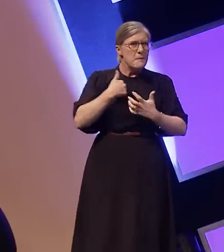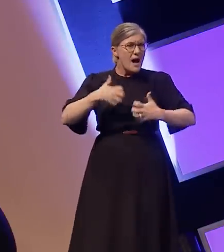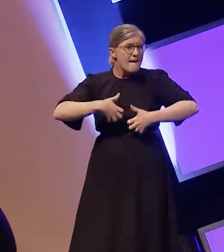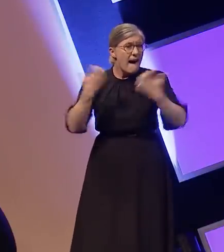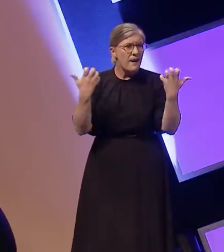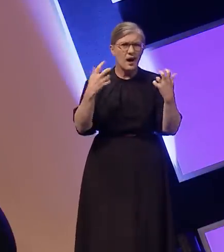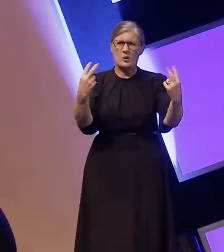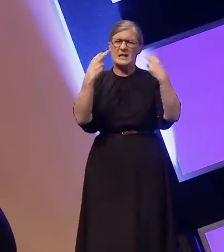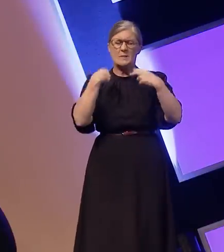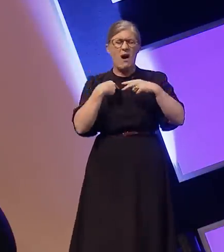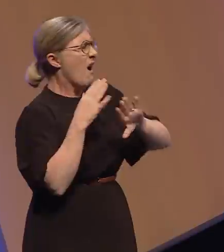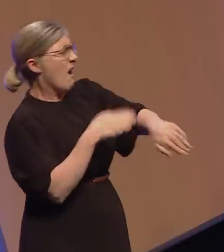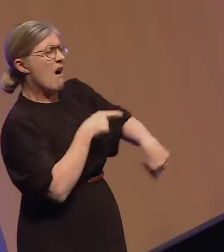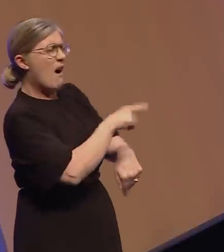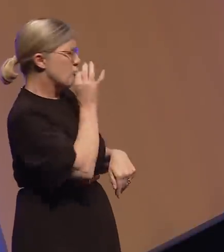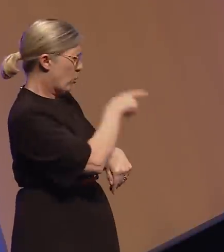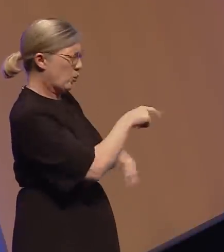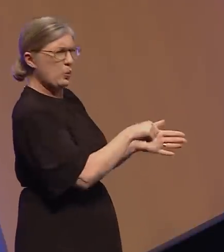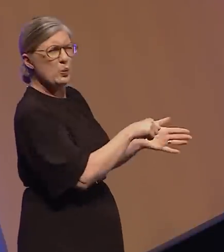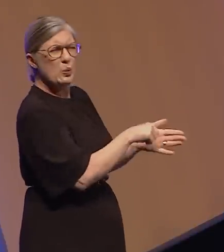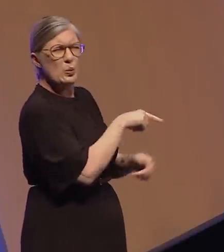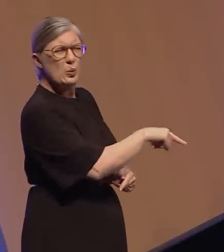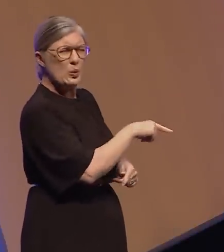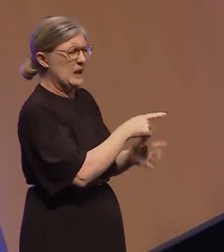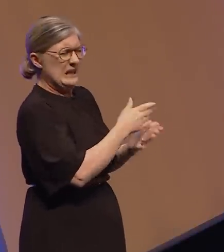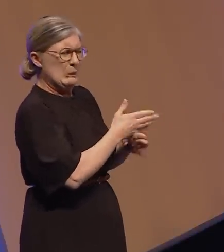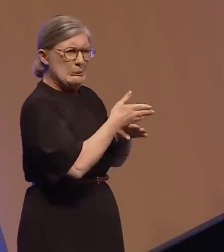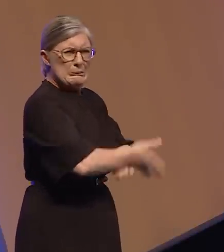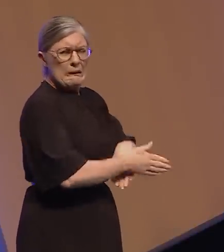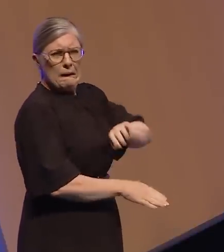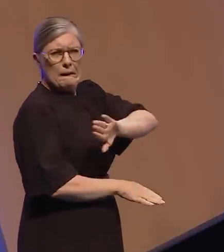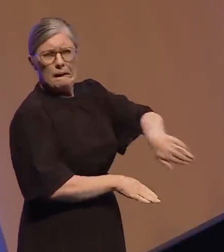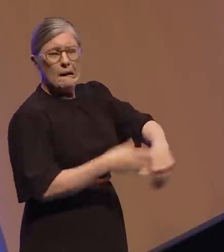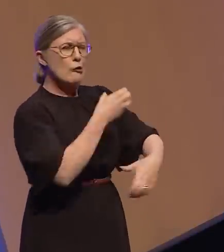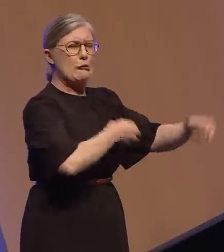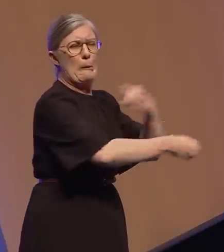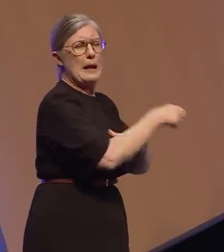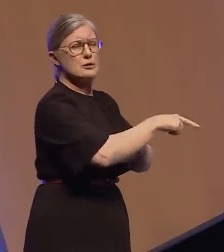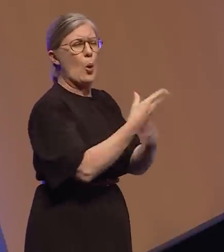difficult too much like hard work and that I'll be replaced by someone who is not deaf